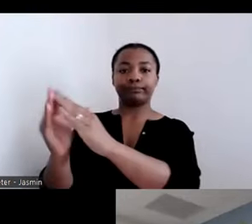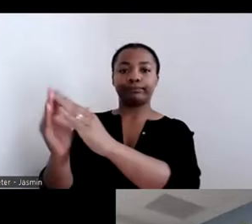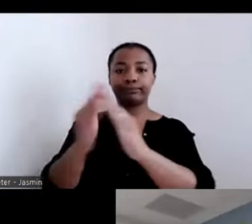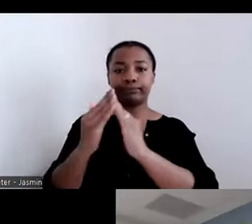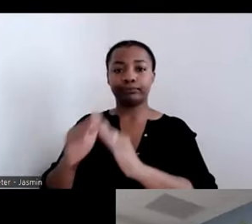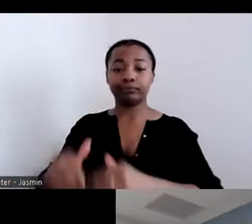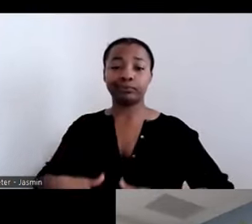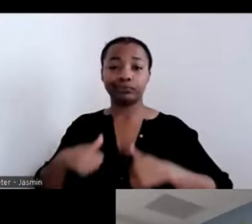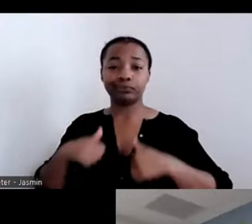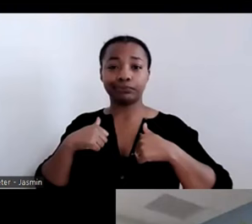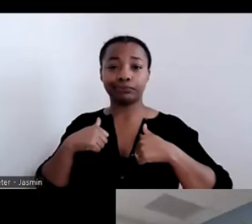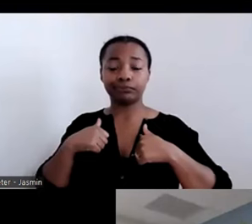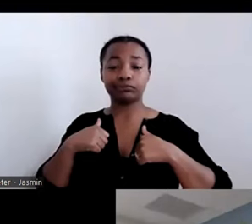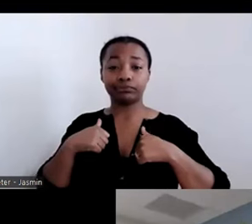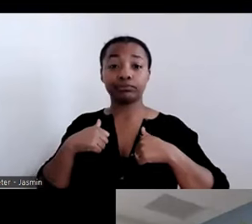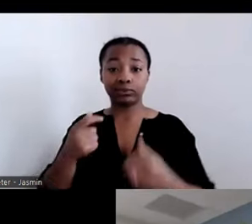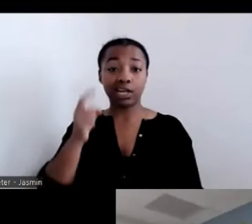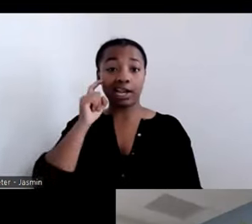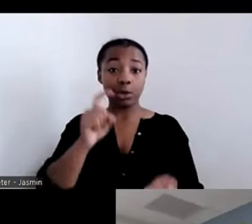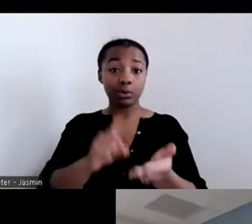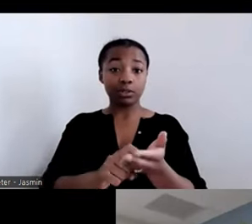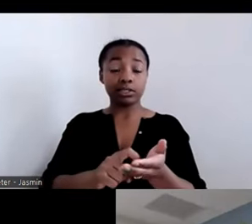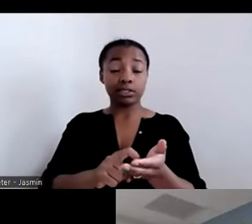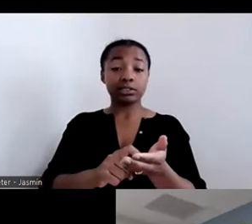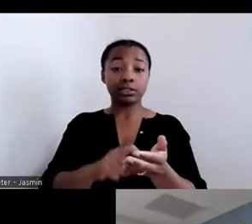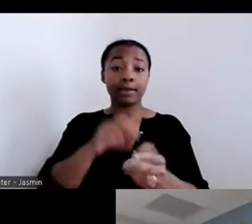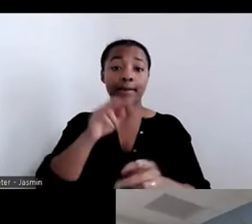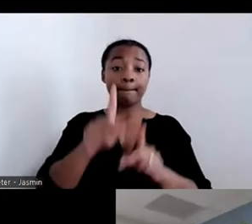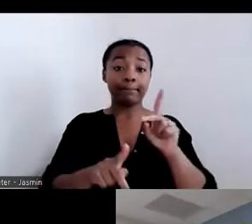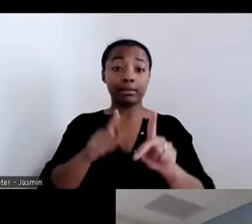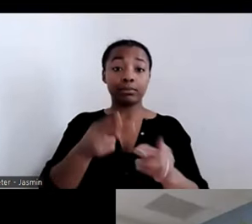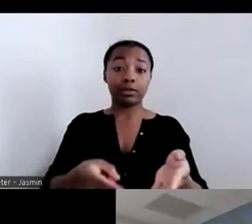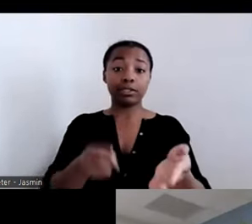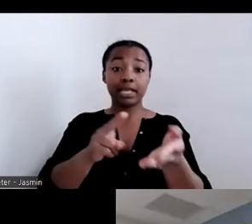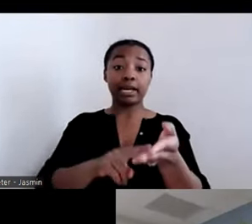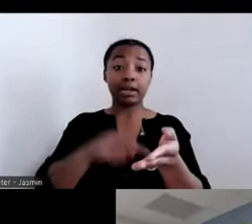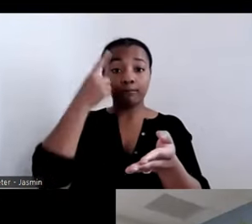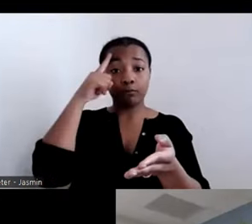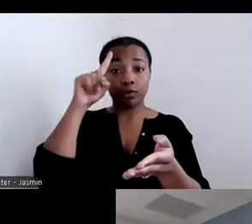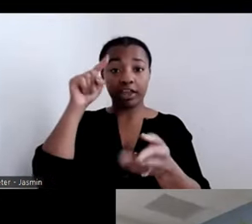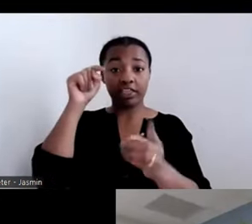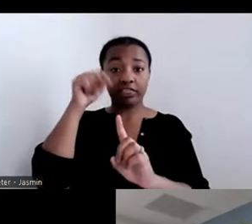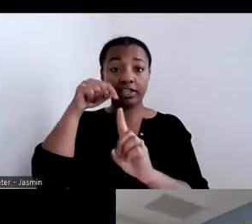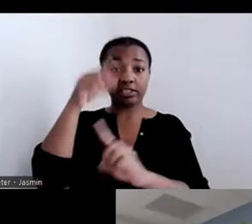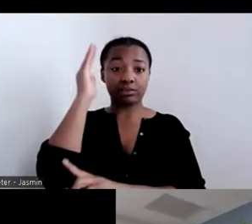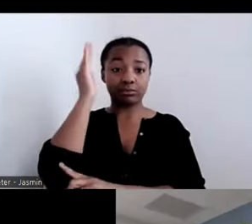as people signed up, lots and lots of folks signed up as a Center for Independent